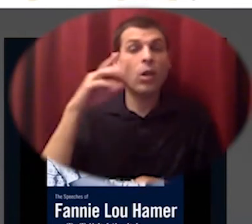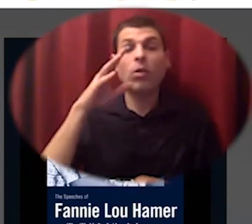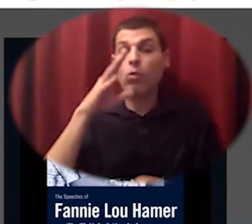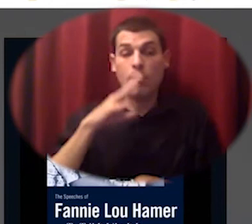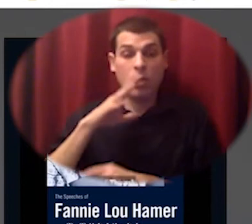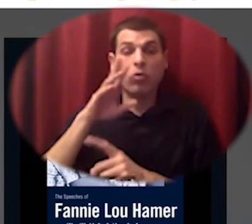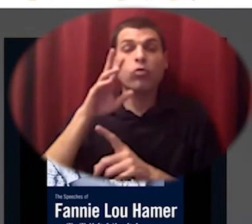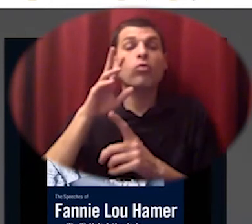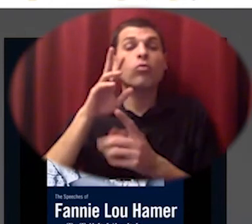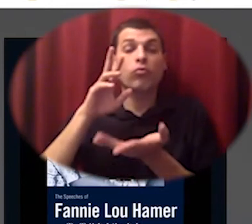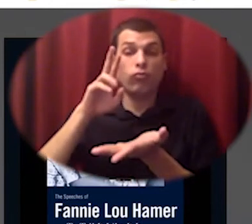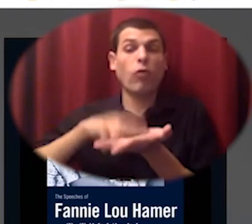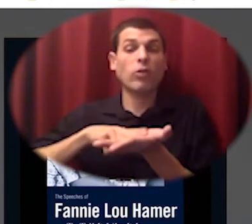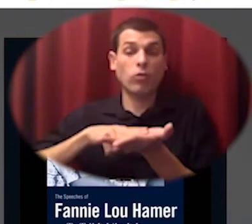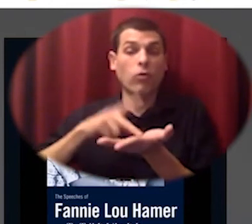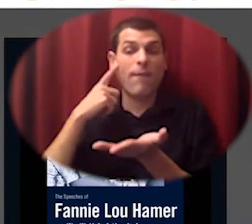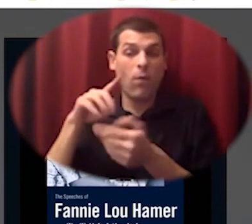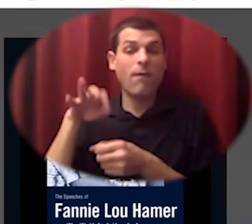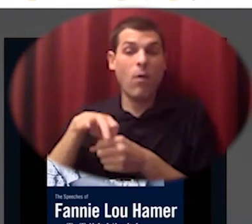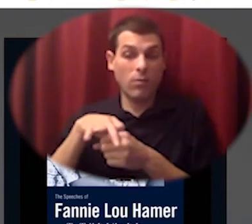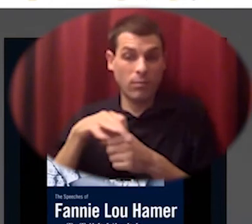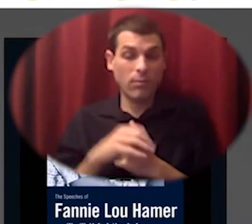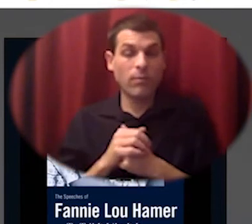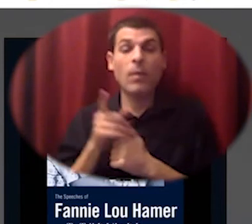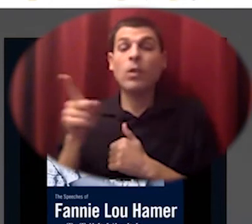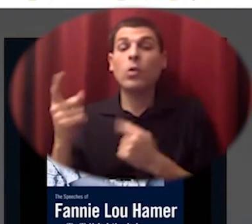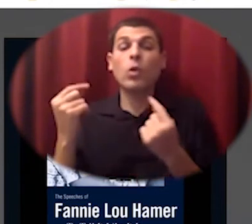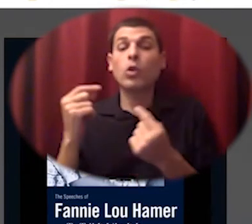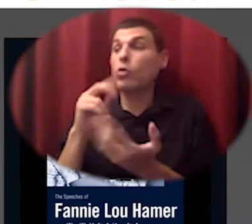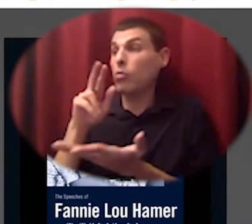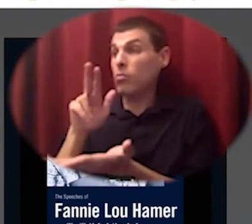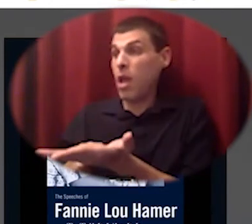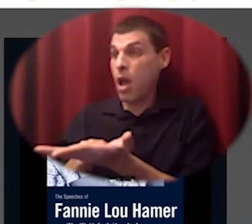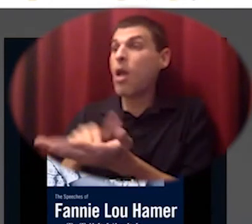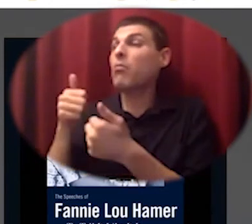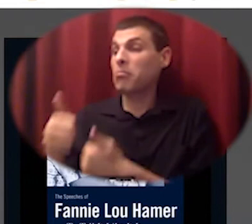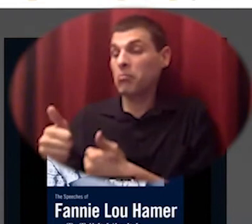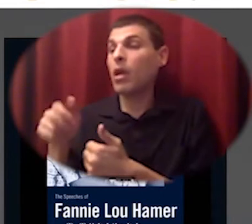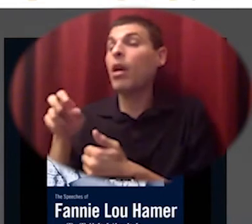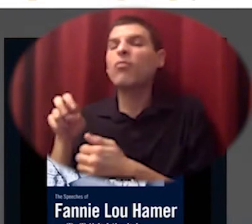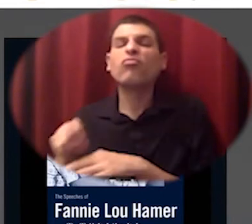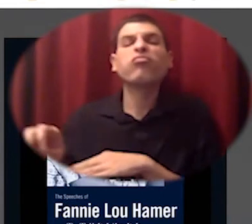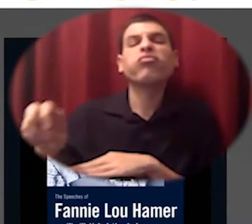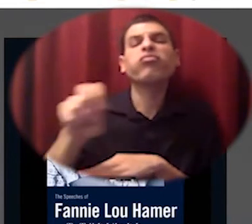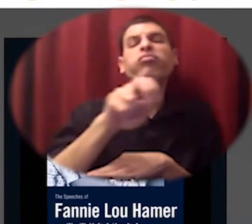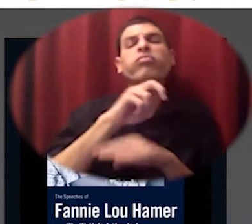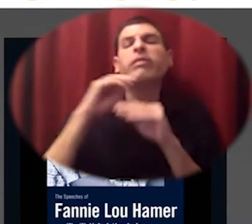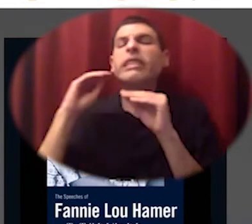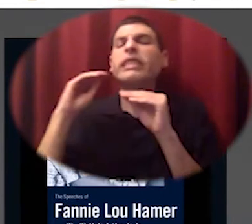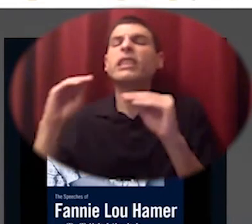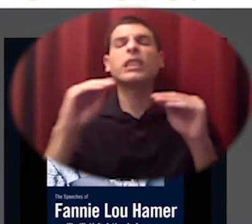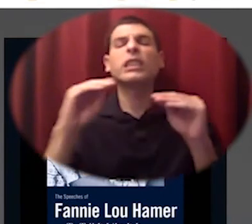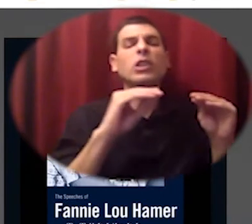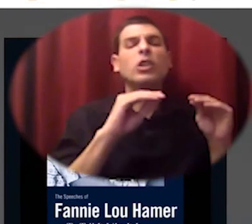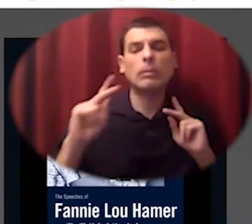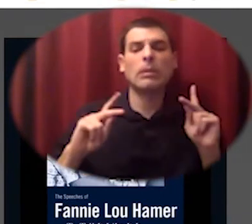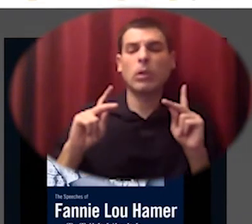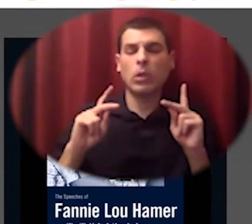vote and so she traveled as a an educator teaching folks how to pass the difficult literacy tests